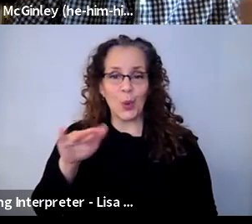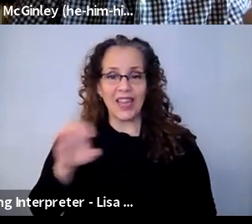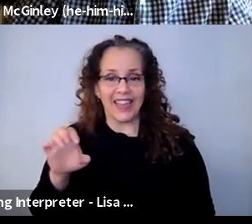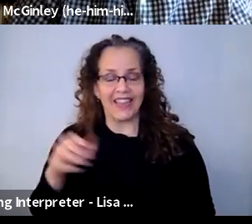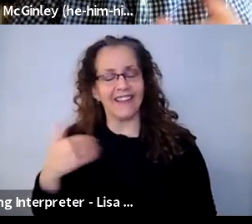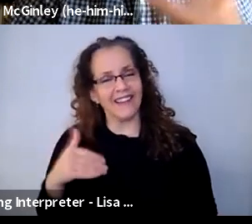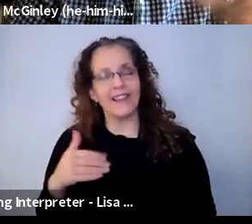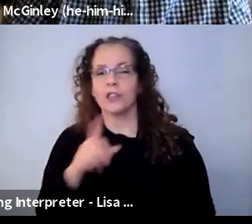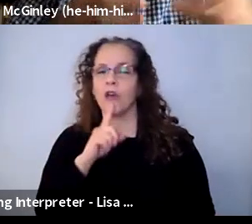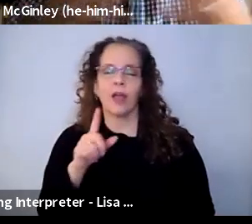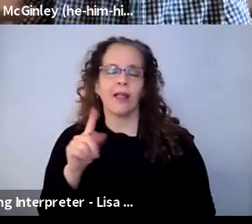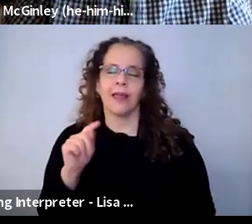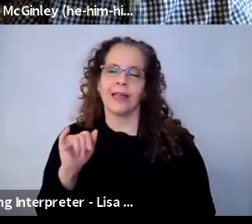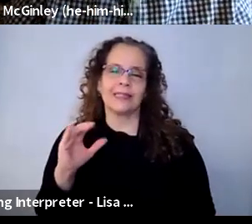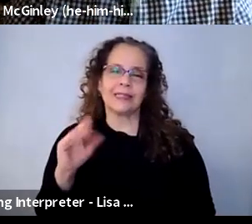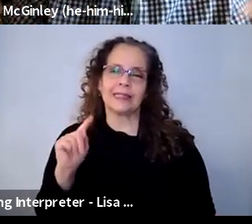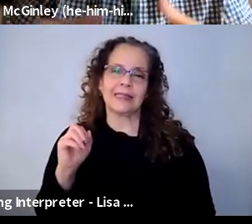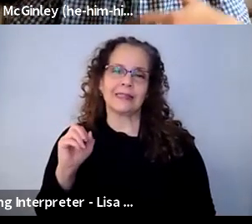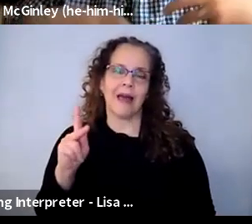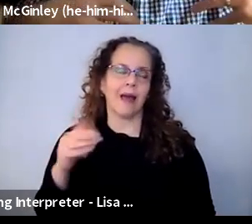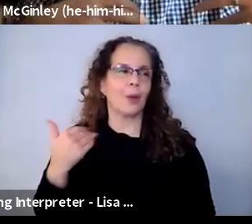now of it. I remember several years ago, you know, using